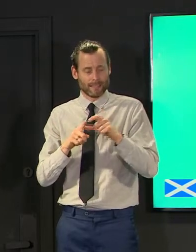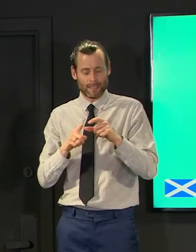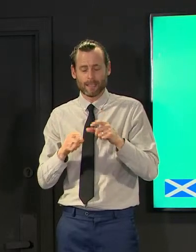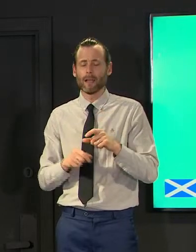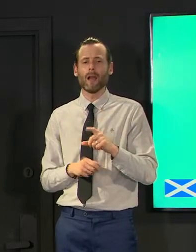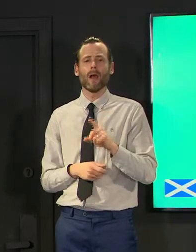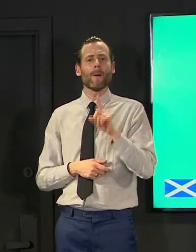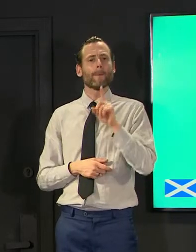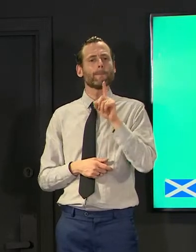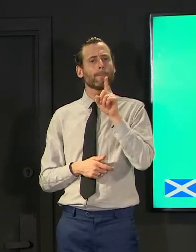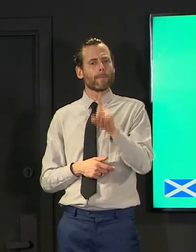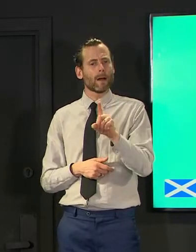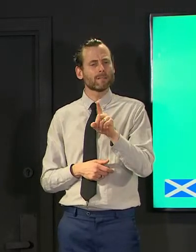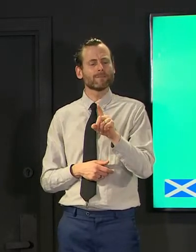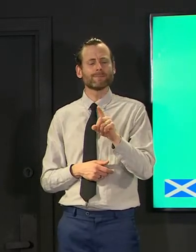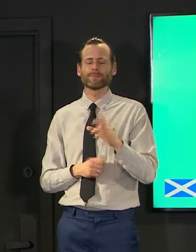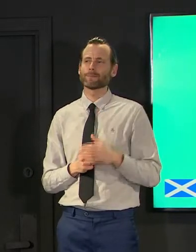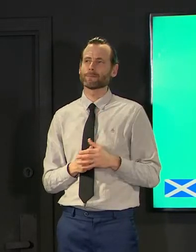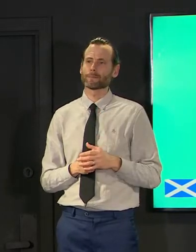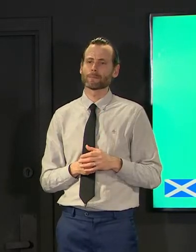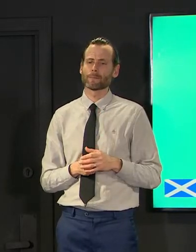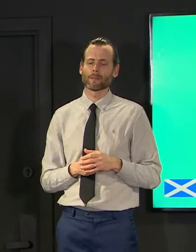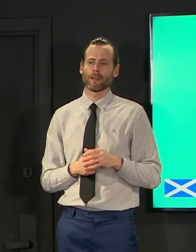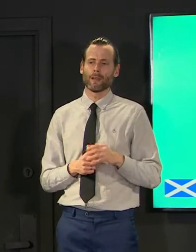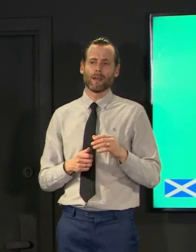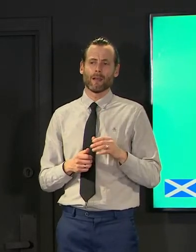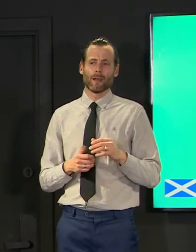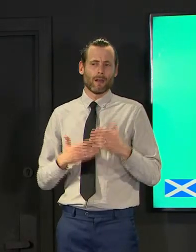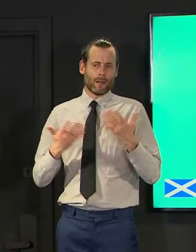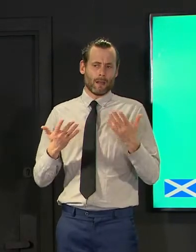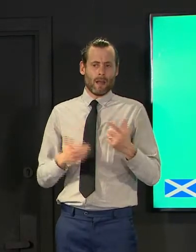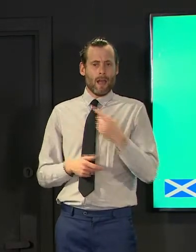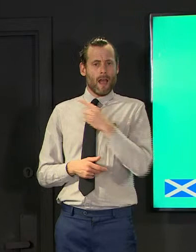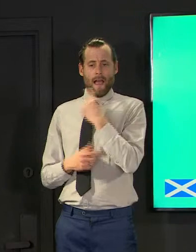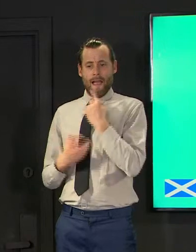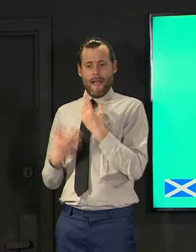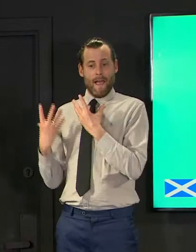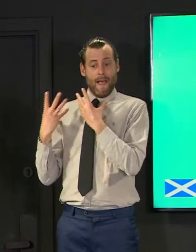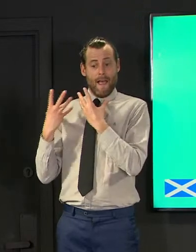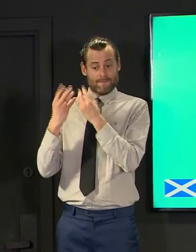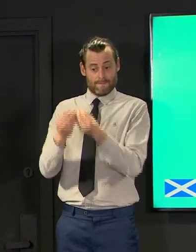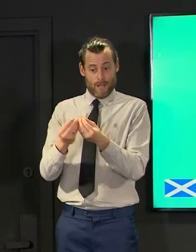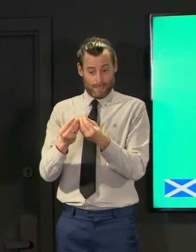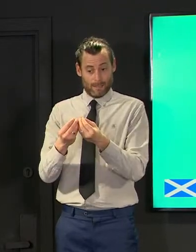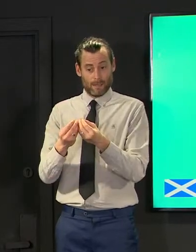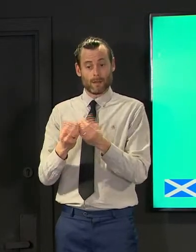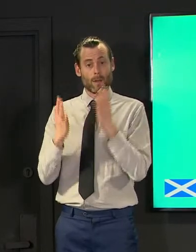it's important to say that no advice is ever given on one piece of data the who say you should use